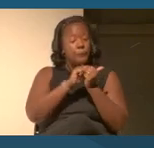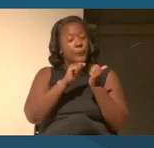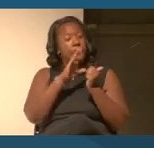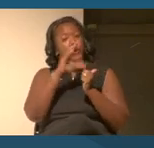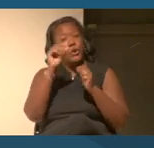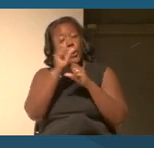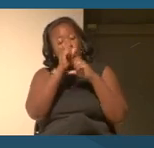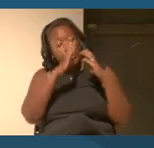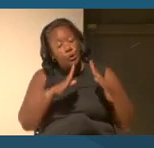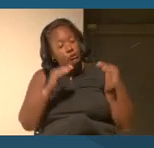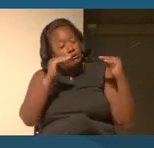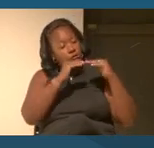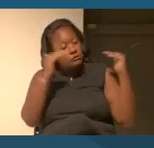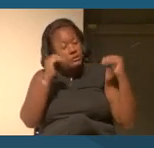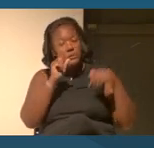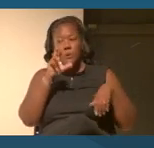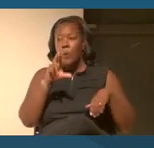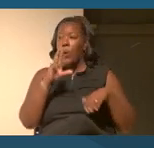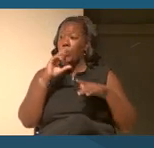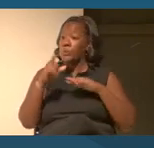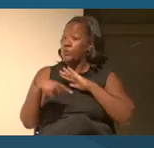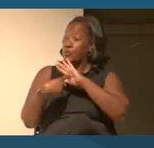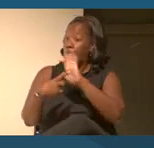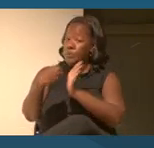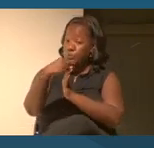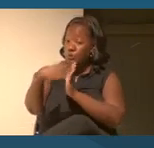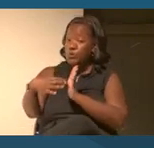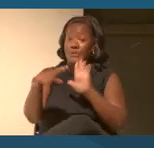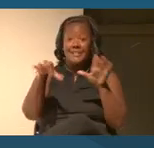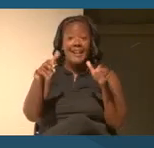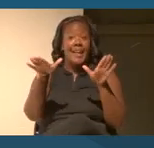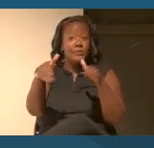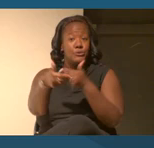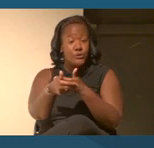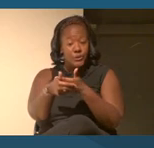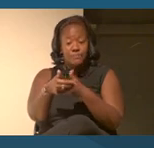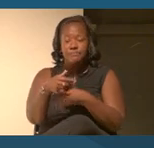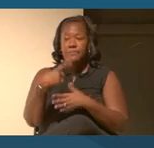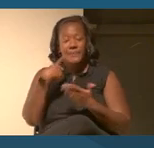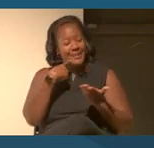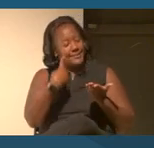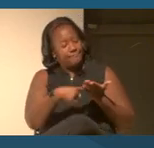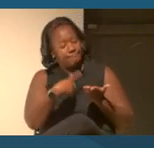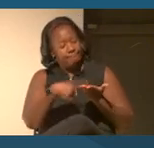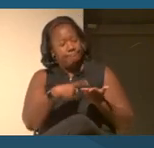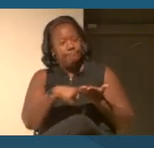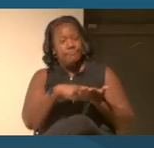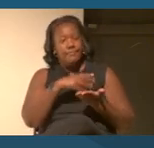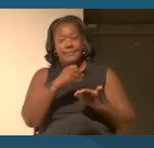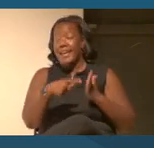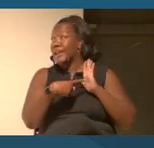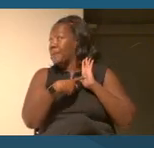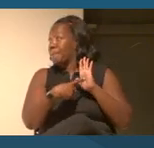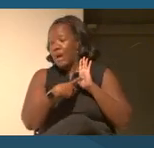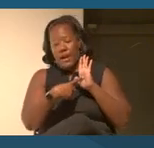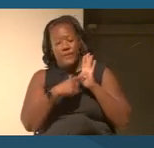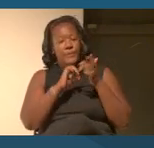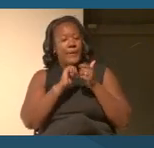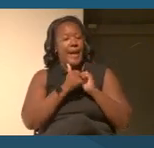Is this something you would share in the classroom? But let's just talk through this for ourselves and maybe model how we might use this for